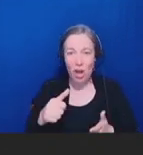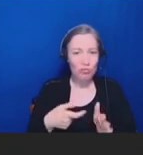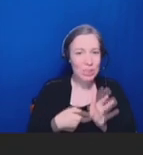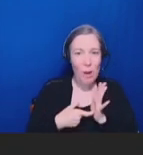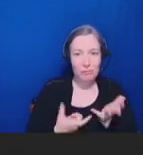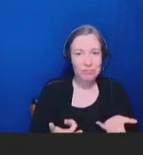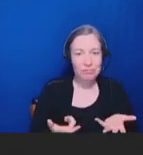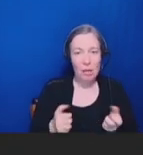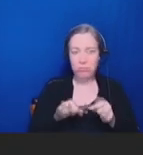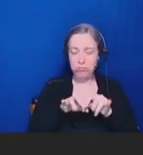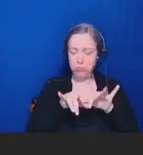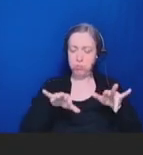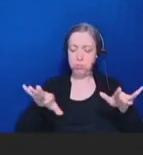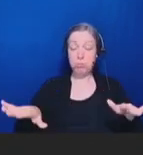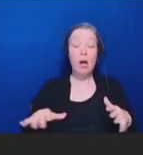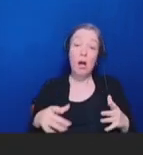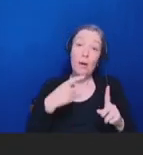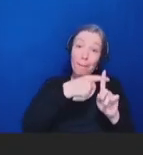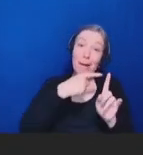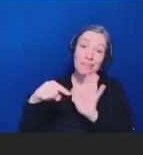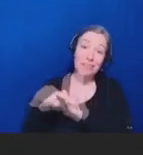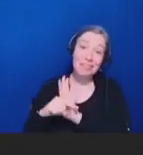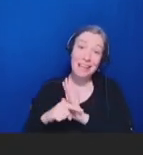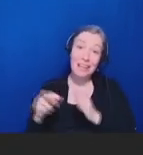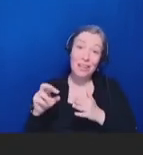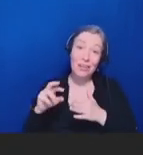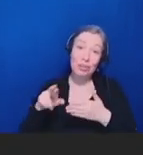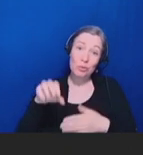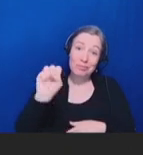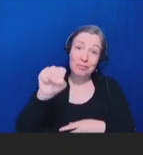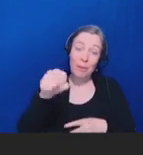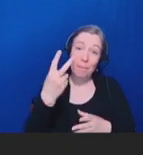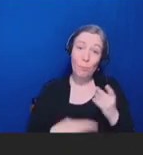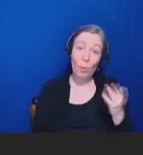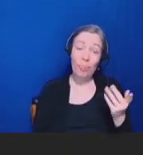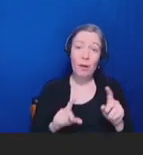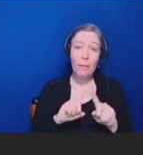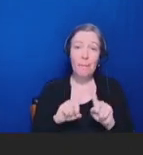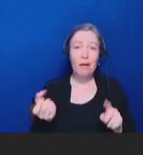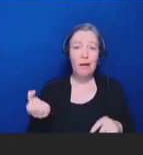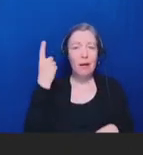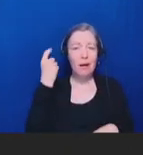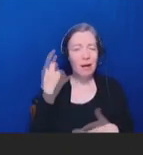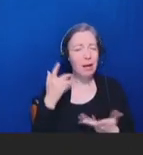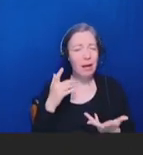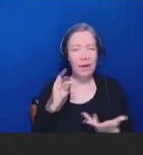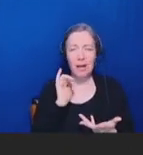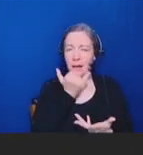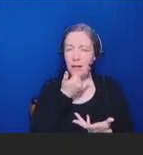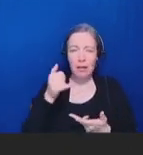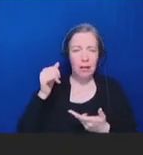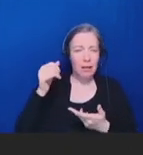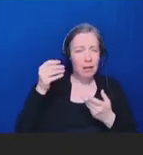A similar phenomenon is affecting transmission of medical and public health information.